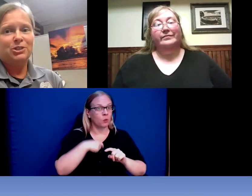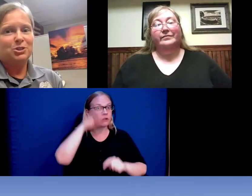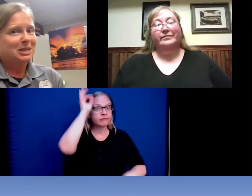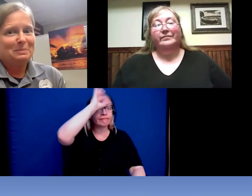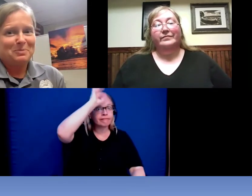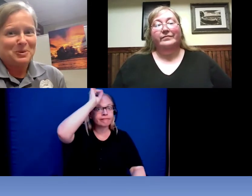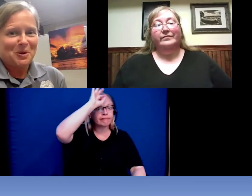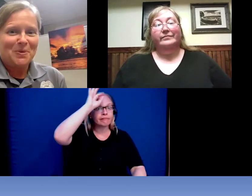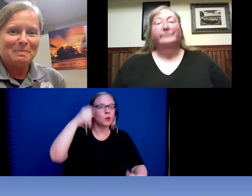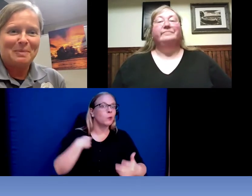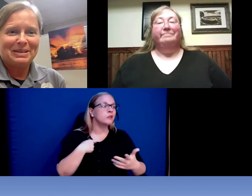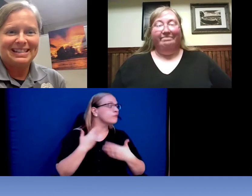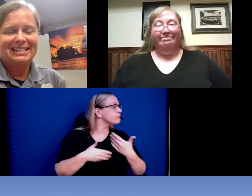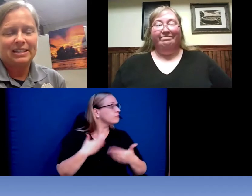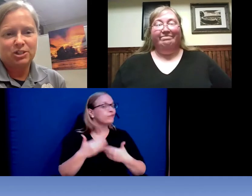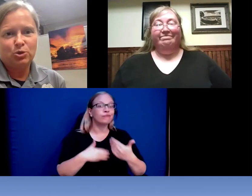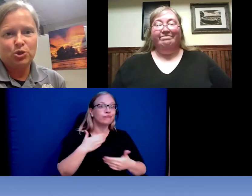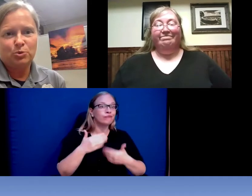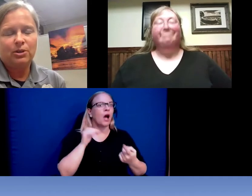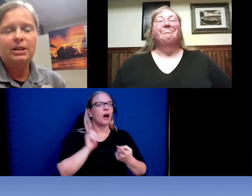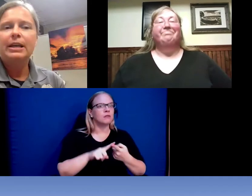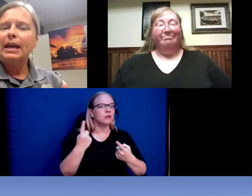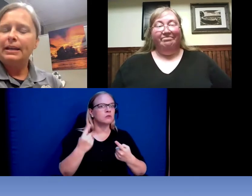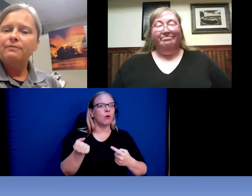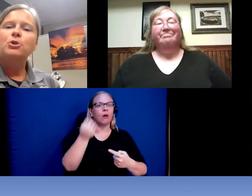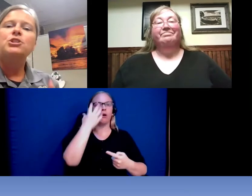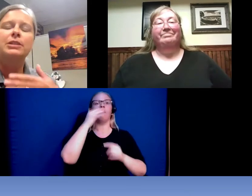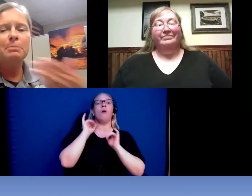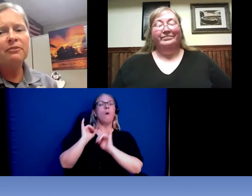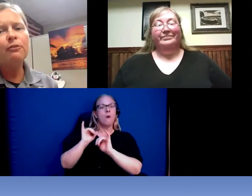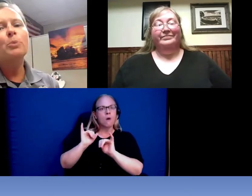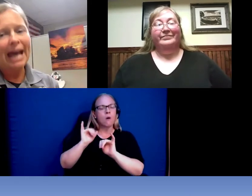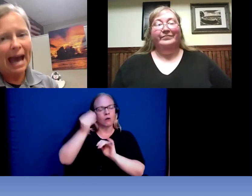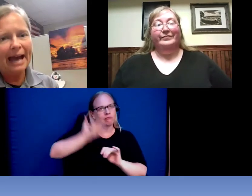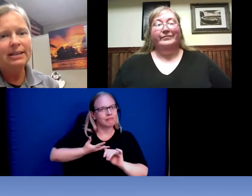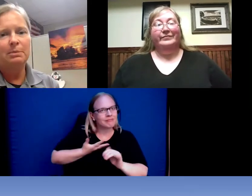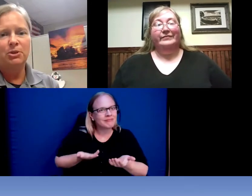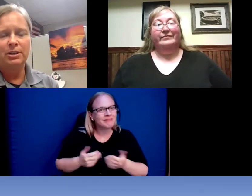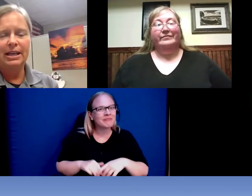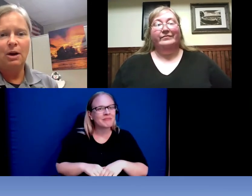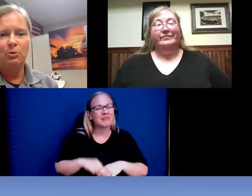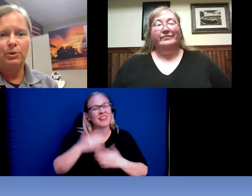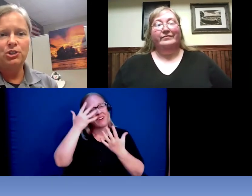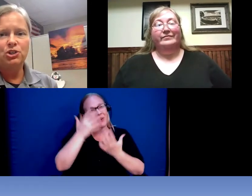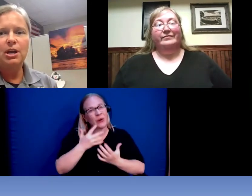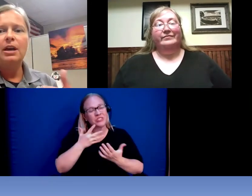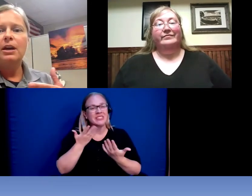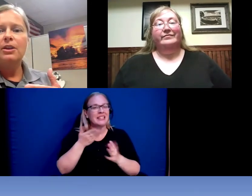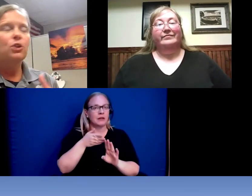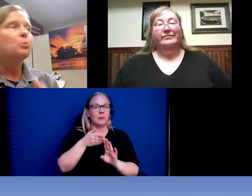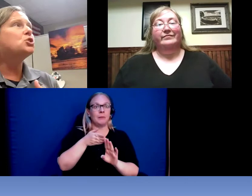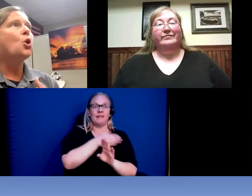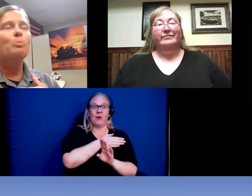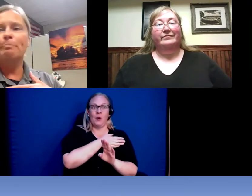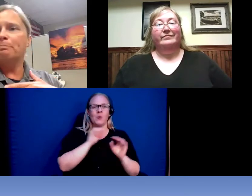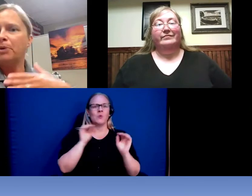just keep going about business as usual. Unfortunately, before we had community outreach, there was no